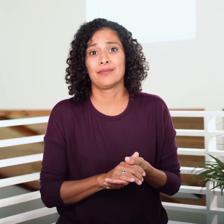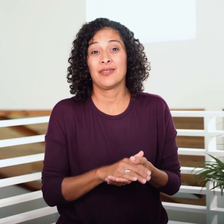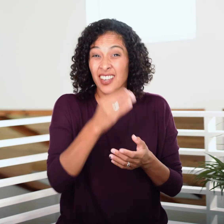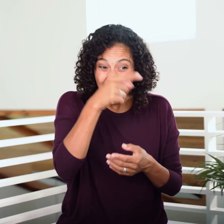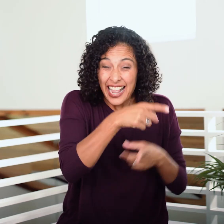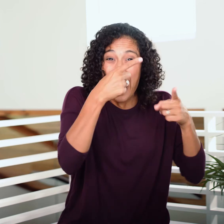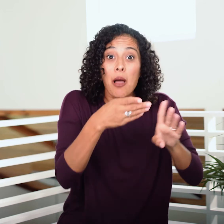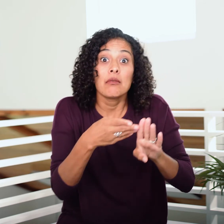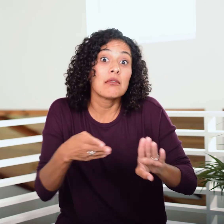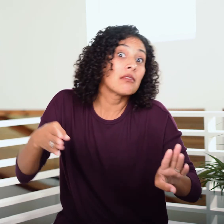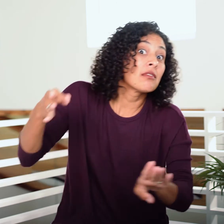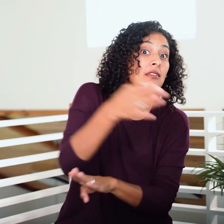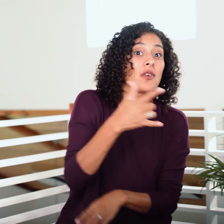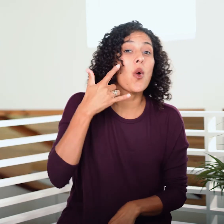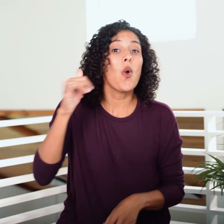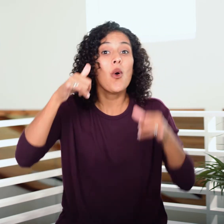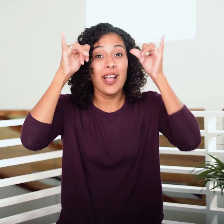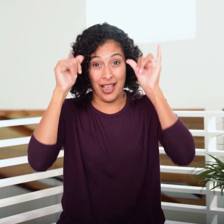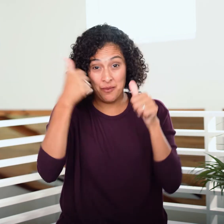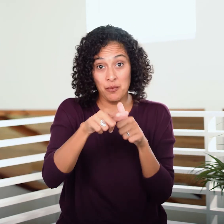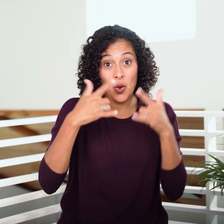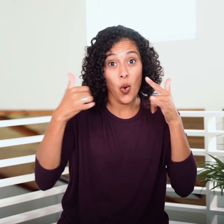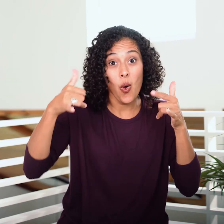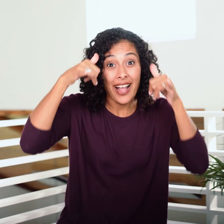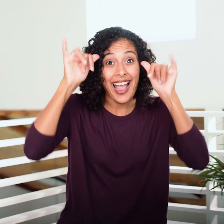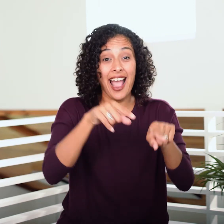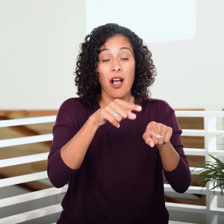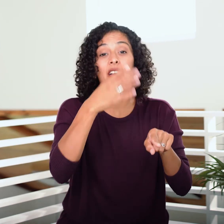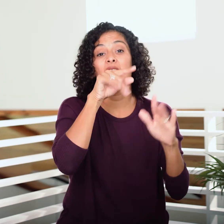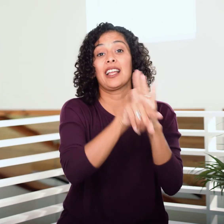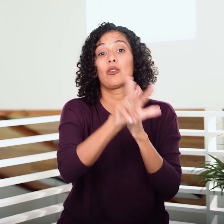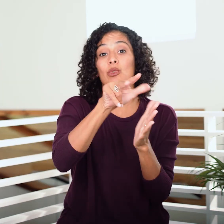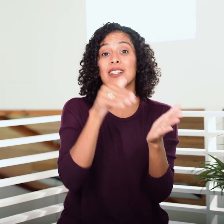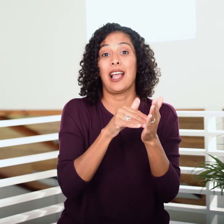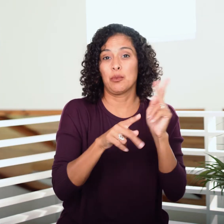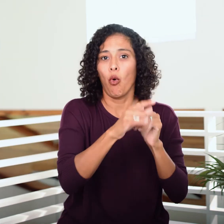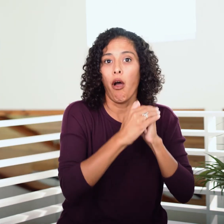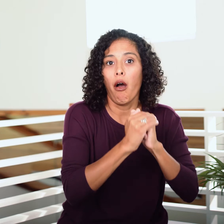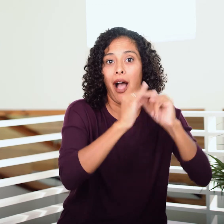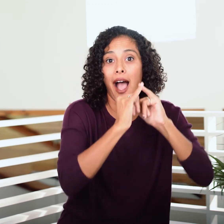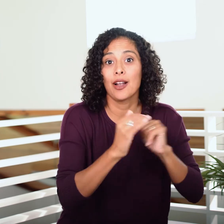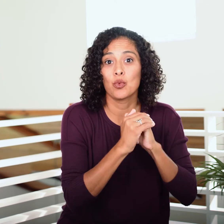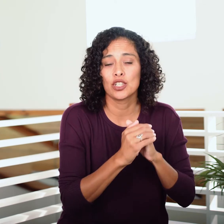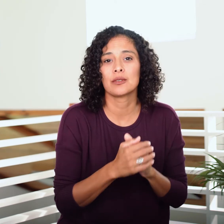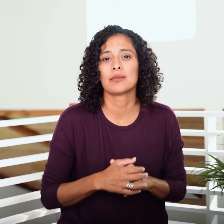By the way, this was before the golden calf moment when they killed 3,000 of the idolaters in their camp, so it wasn't that